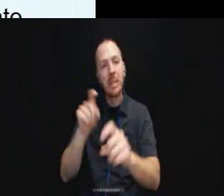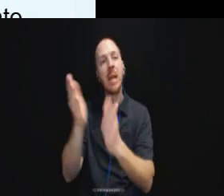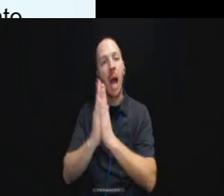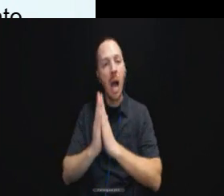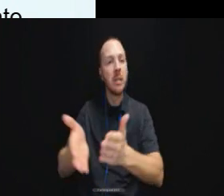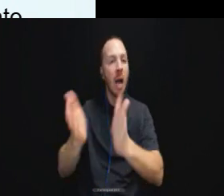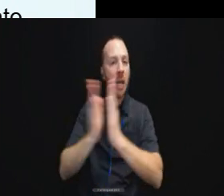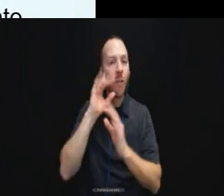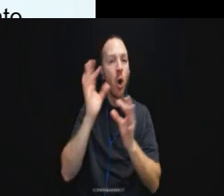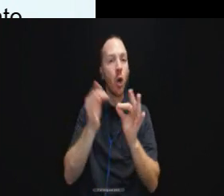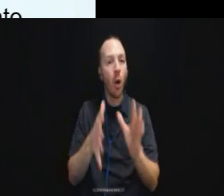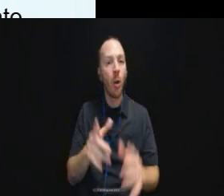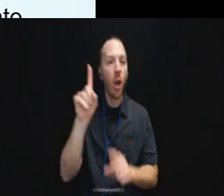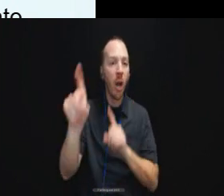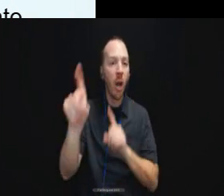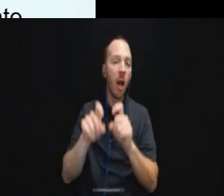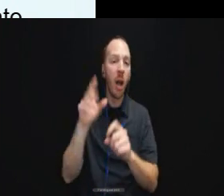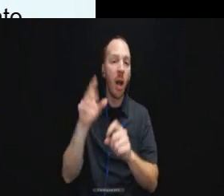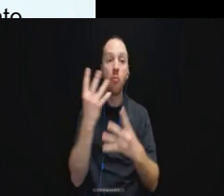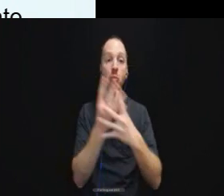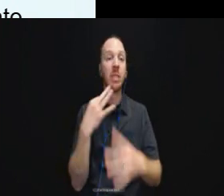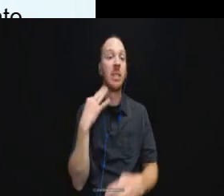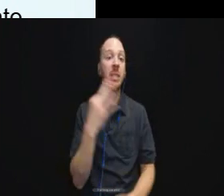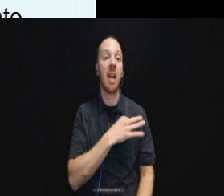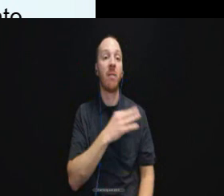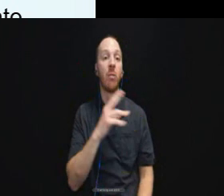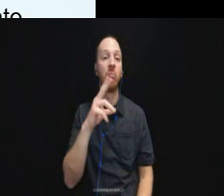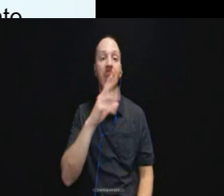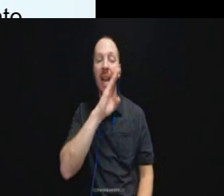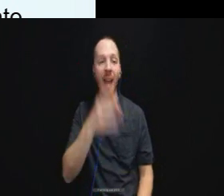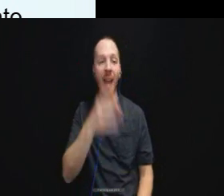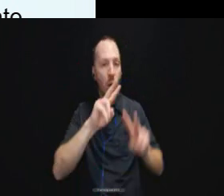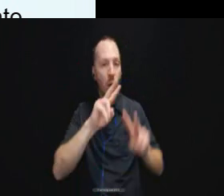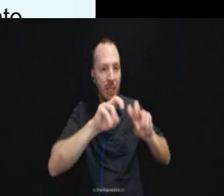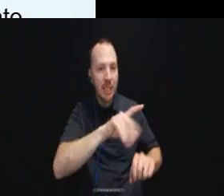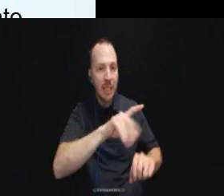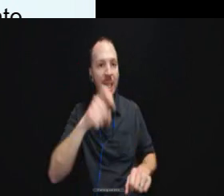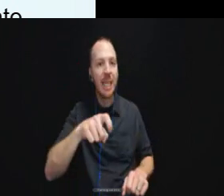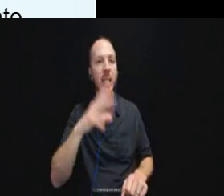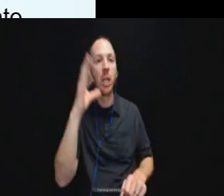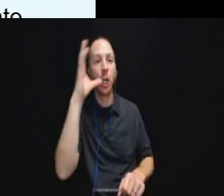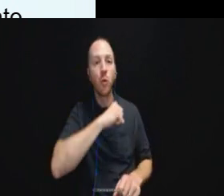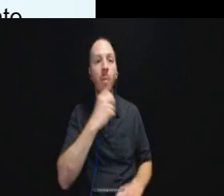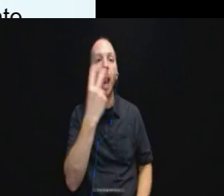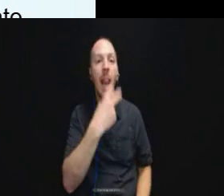And the prison staff really never assessed his needs and assumed that lipreading and written notes were sufficient.